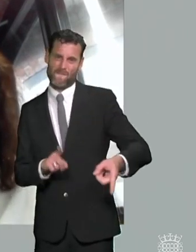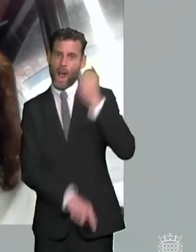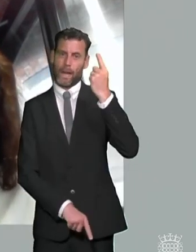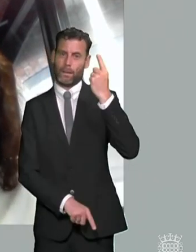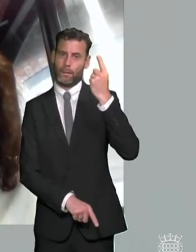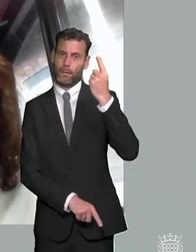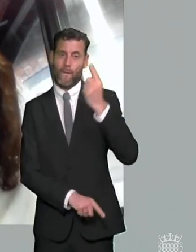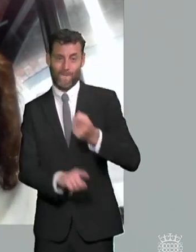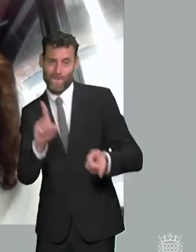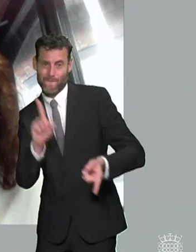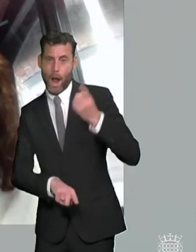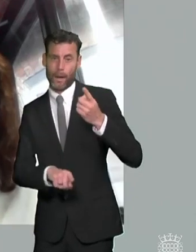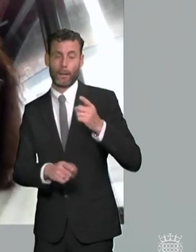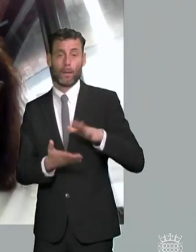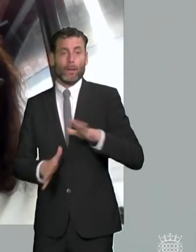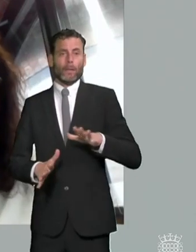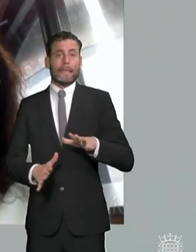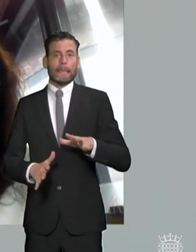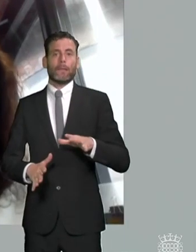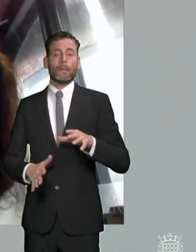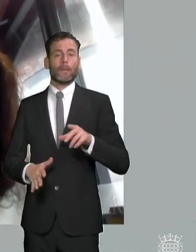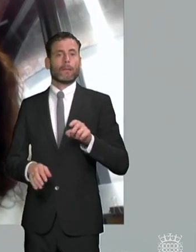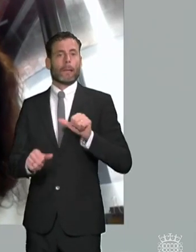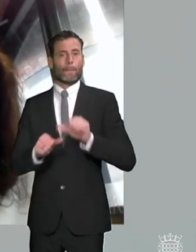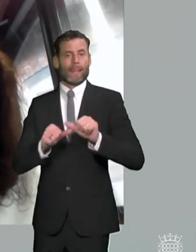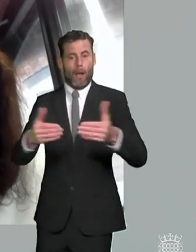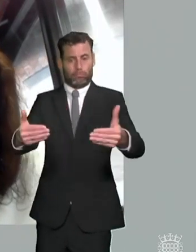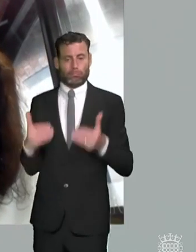in that sense and and actually they would perhaps only have to be hit once or twice before